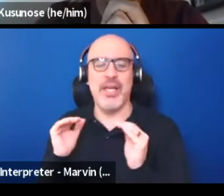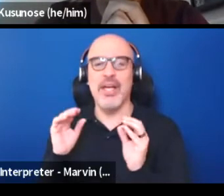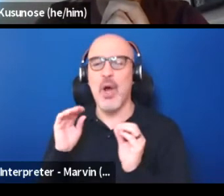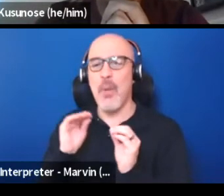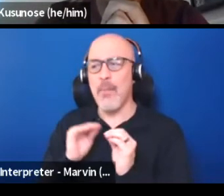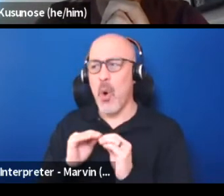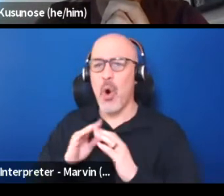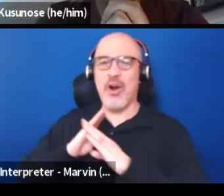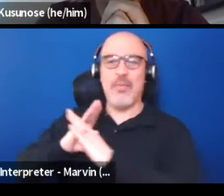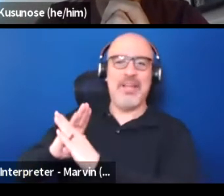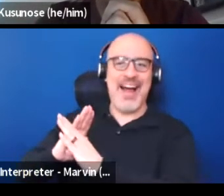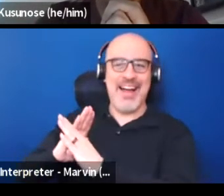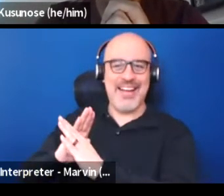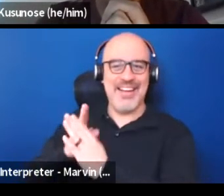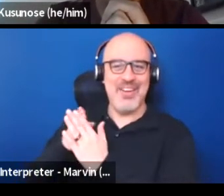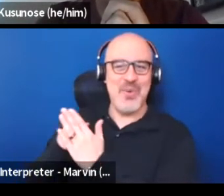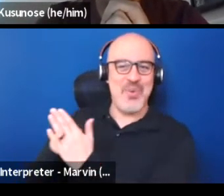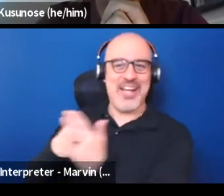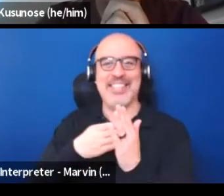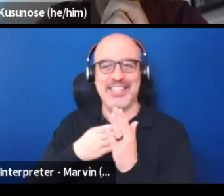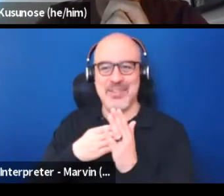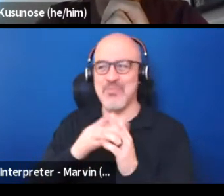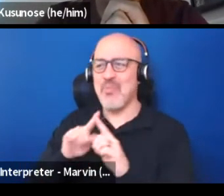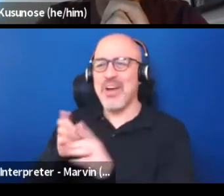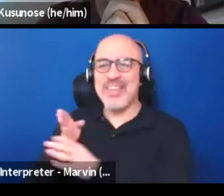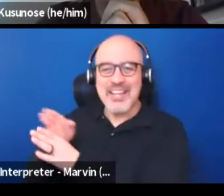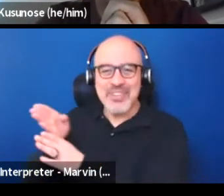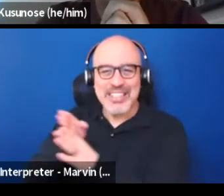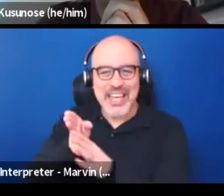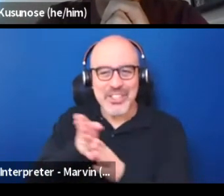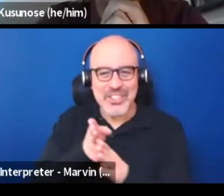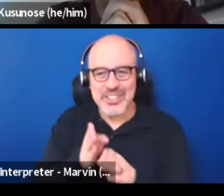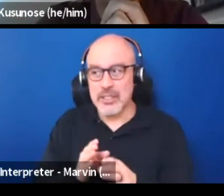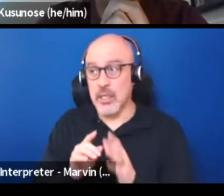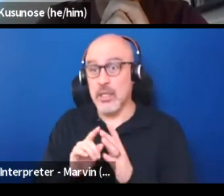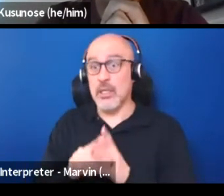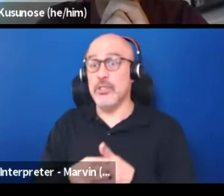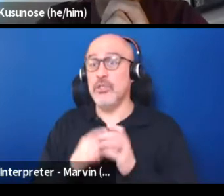across all the different sectors that we work with. And starting with internally with city employees